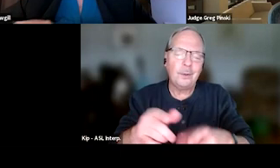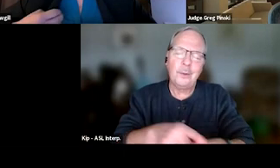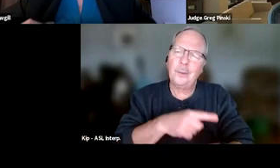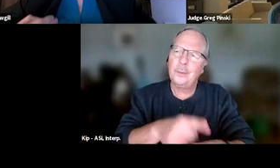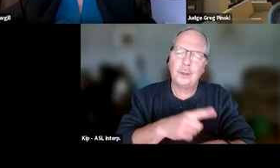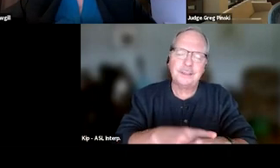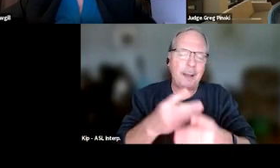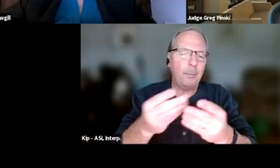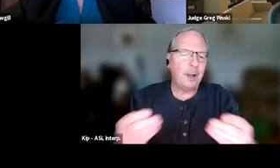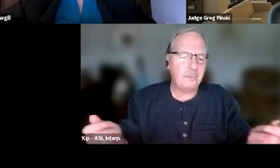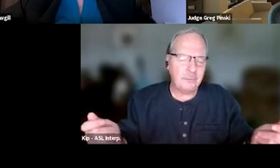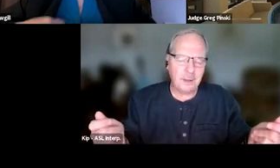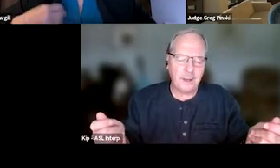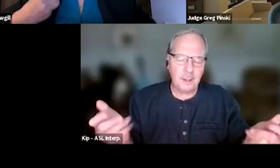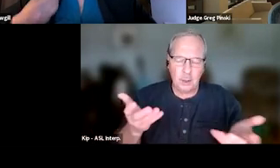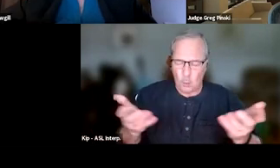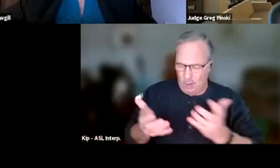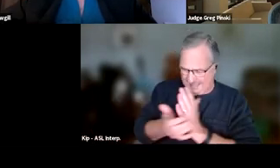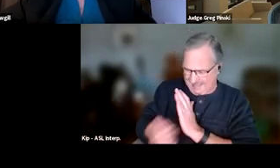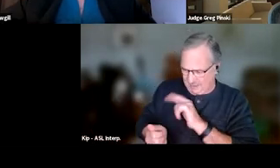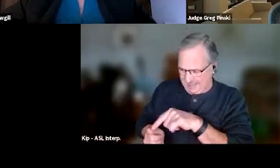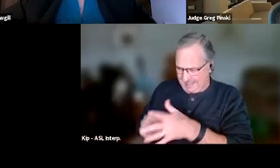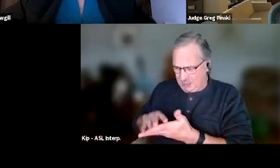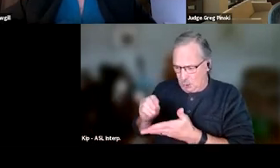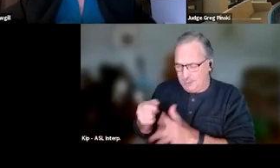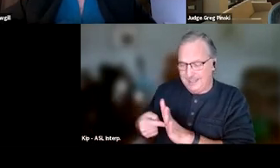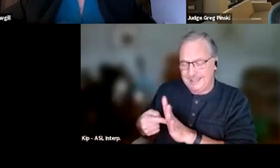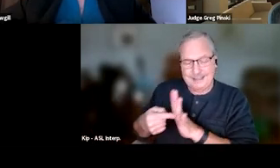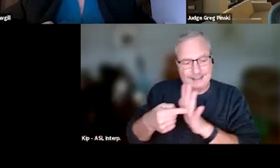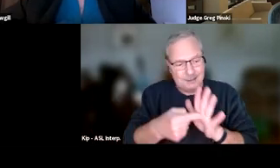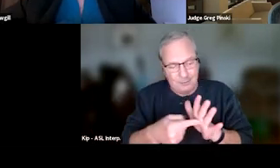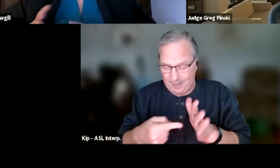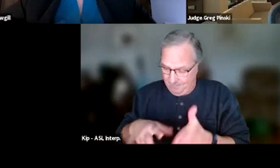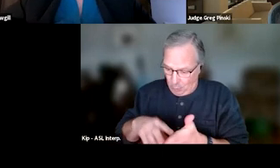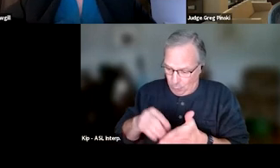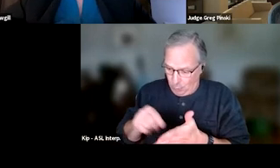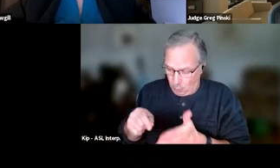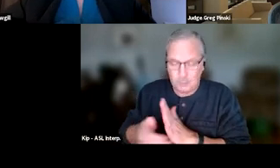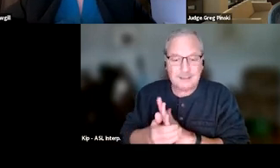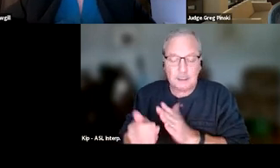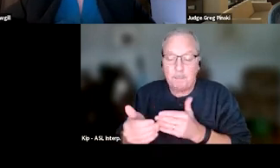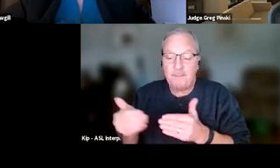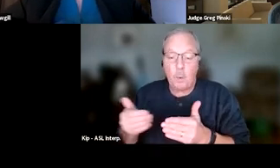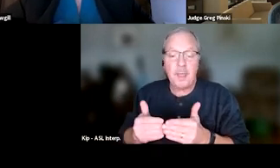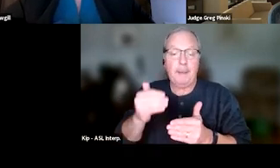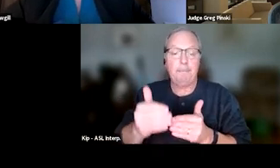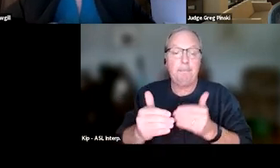what skills do they need to learn, and they need to demonstrate that they've got those skills before they progress on. So we don't want someone